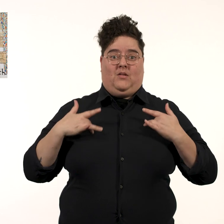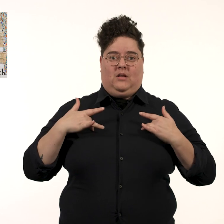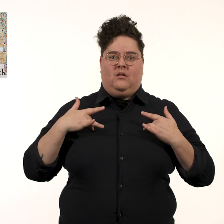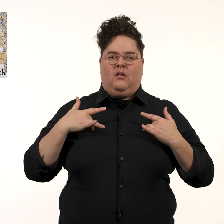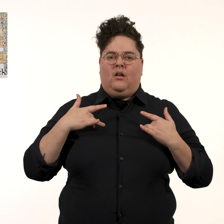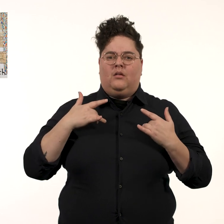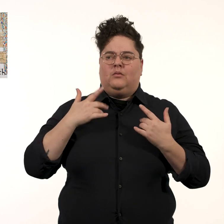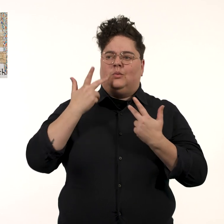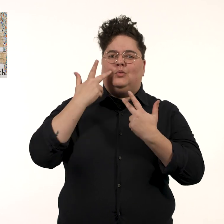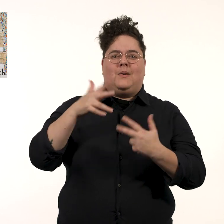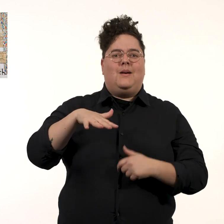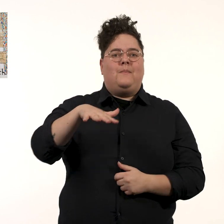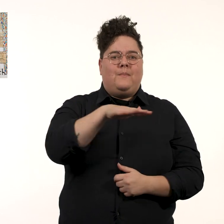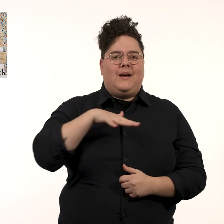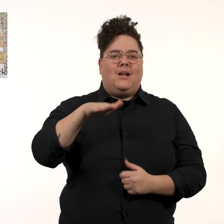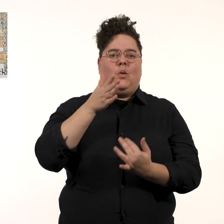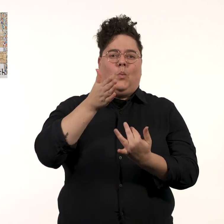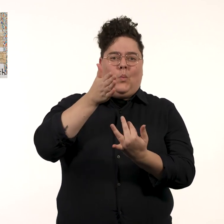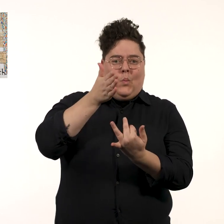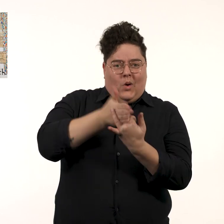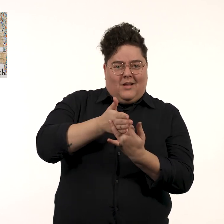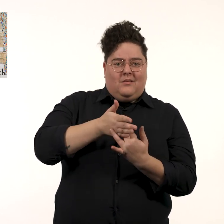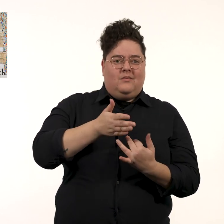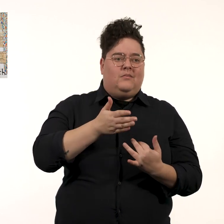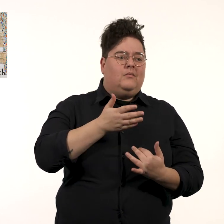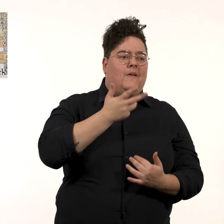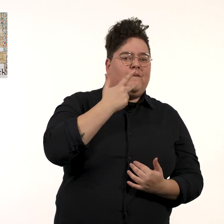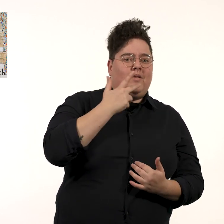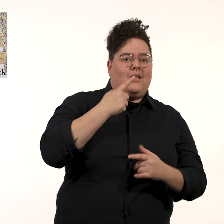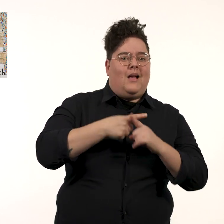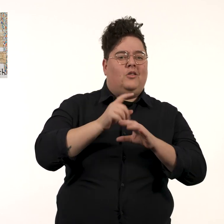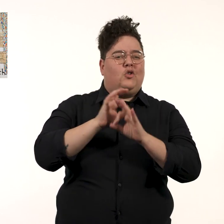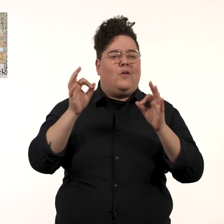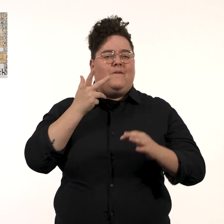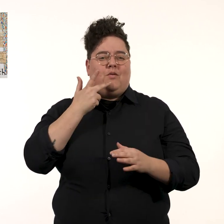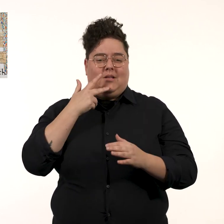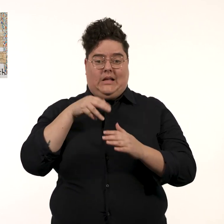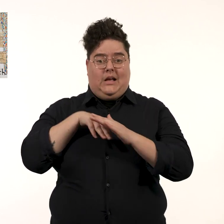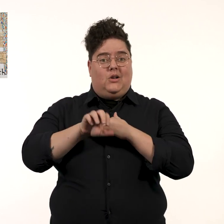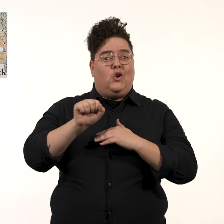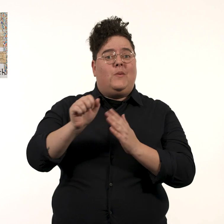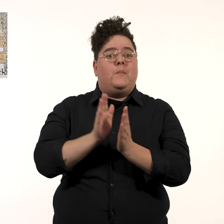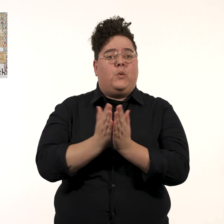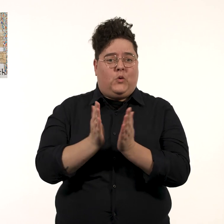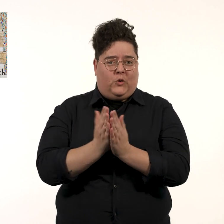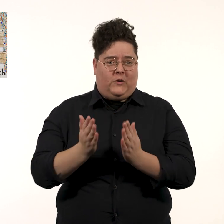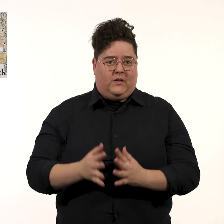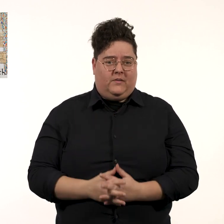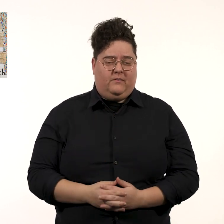a space between fiction and non-fiction in her books.